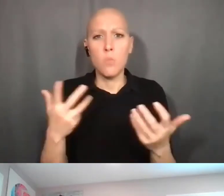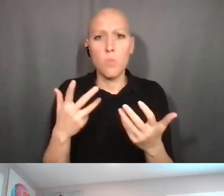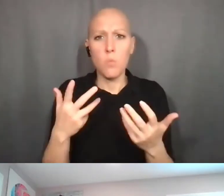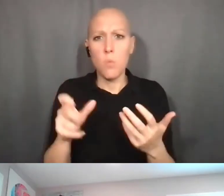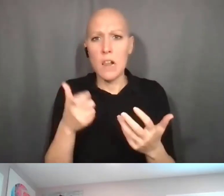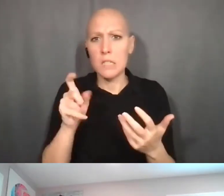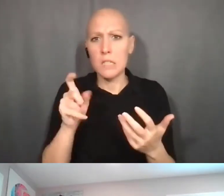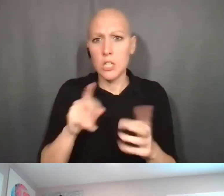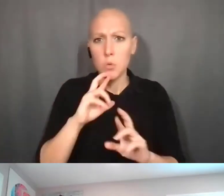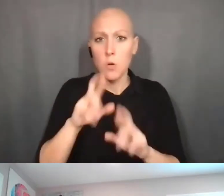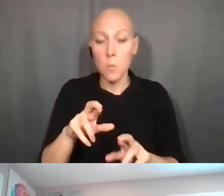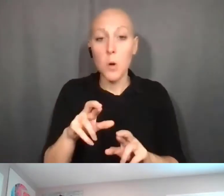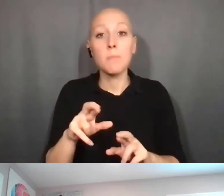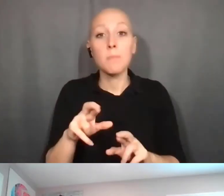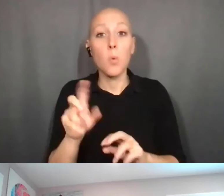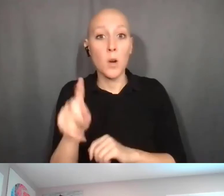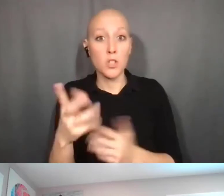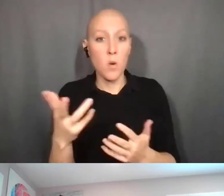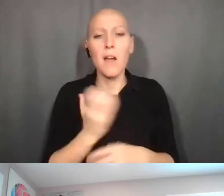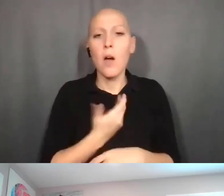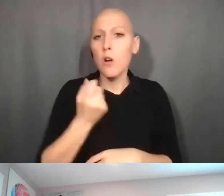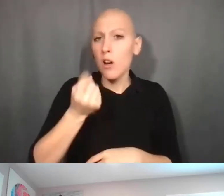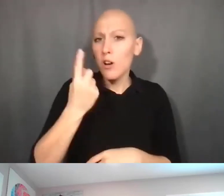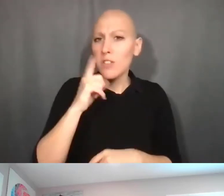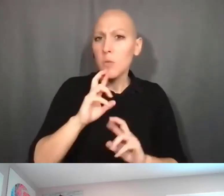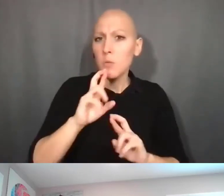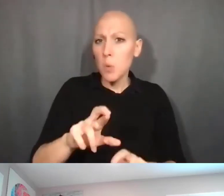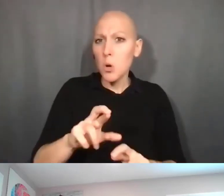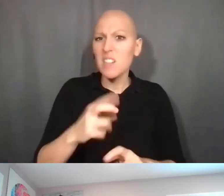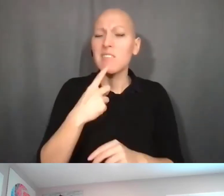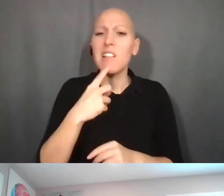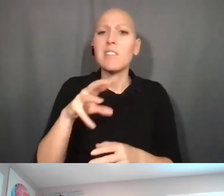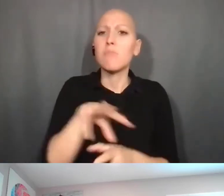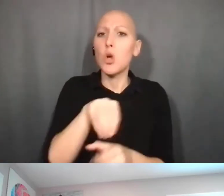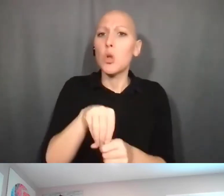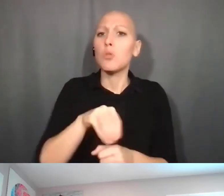is that this includes all IP developed, included copyrightable materials.